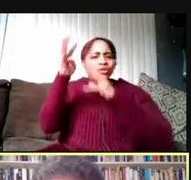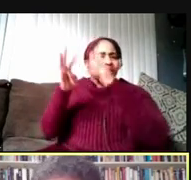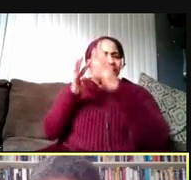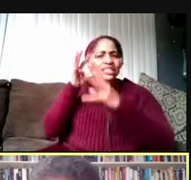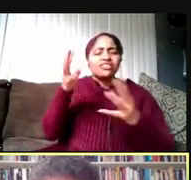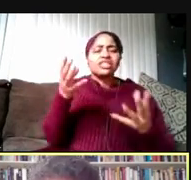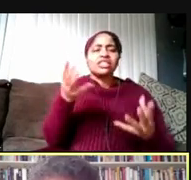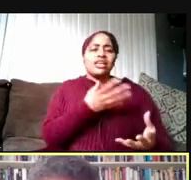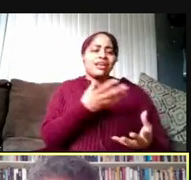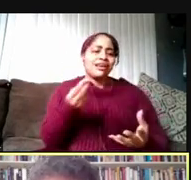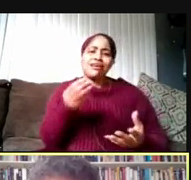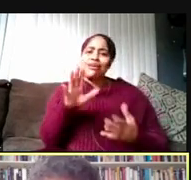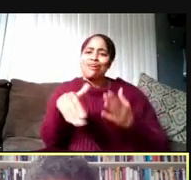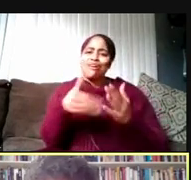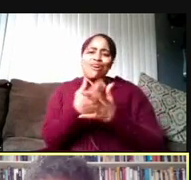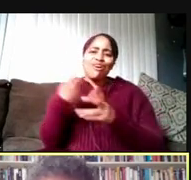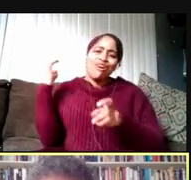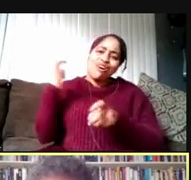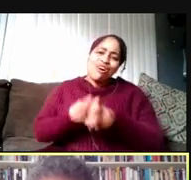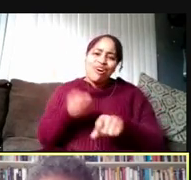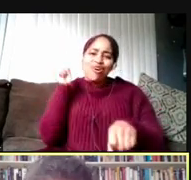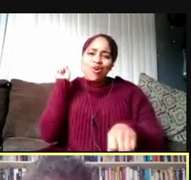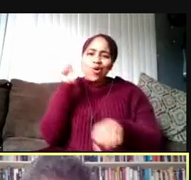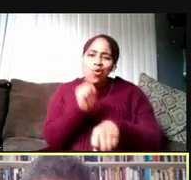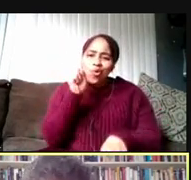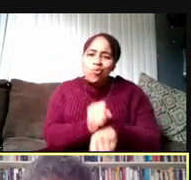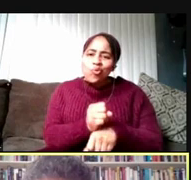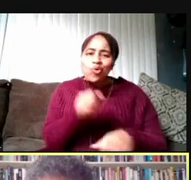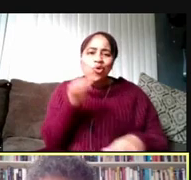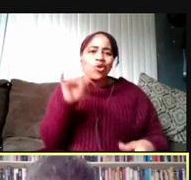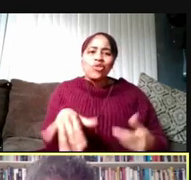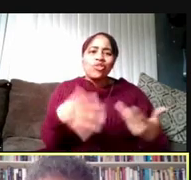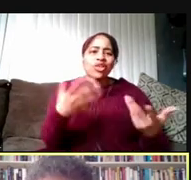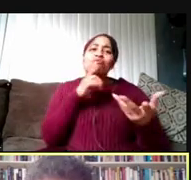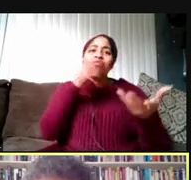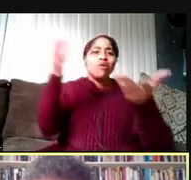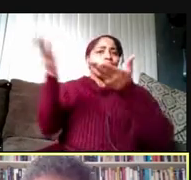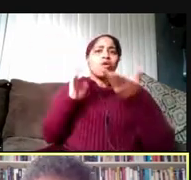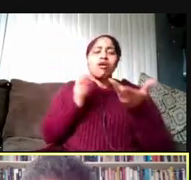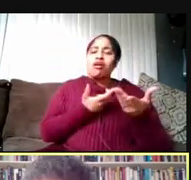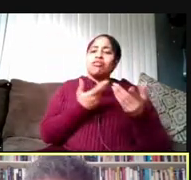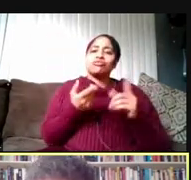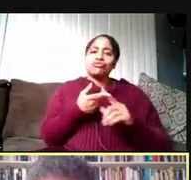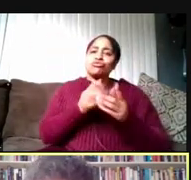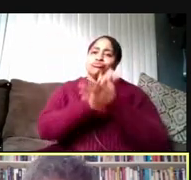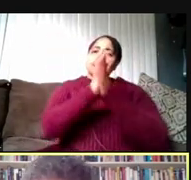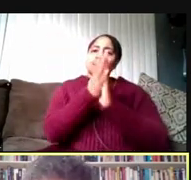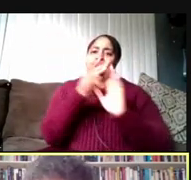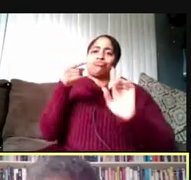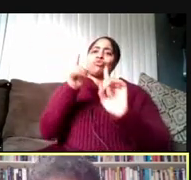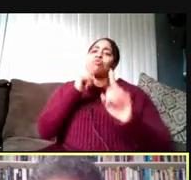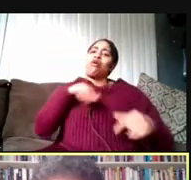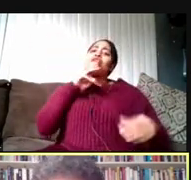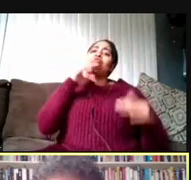and just all of the hard work that have brought us to the point where we are today.